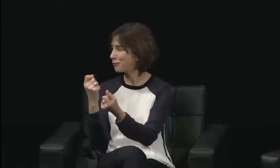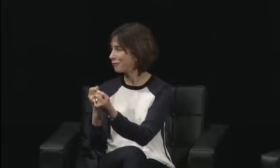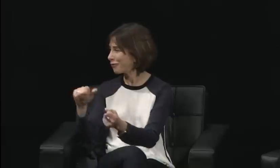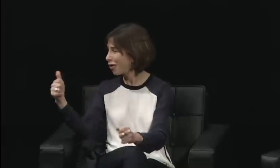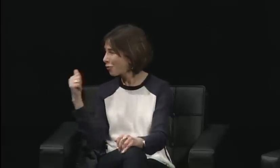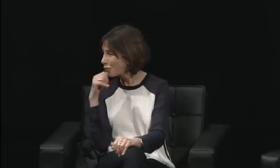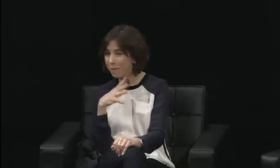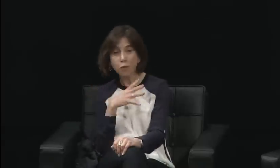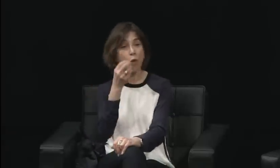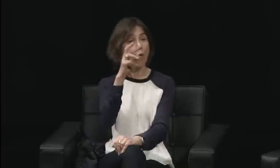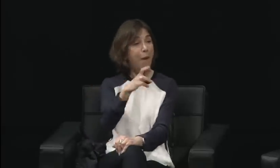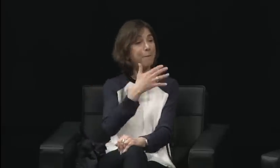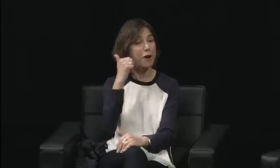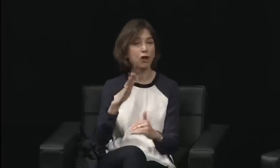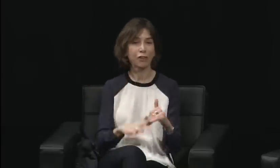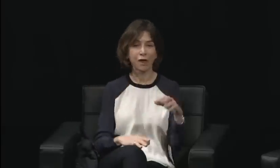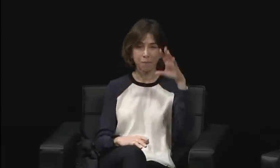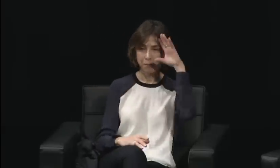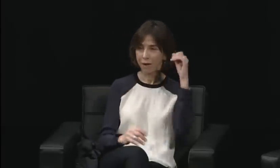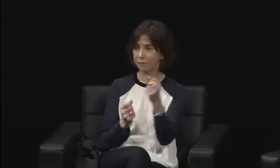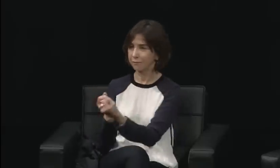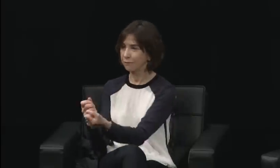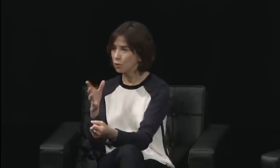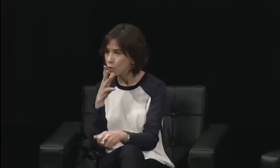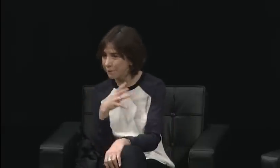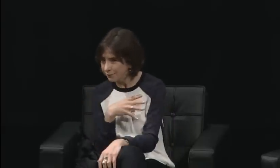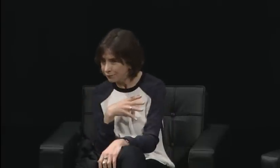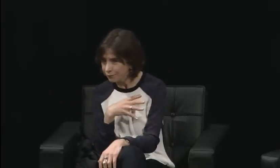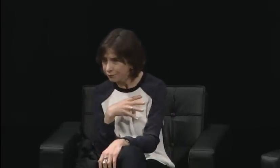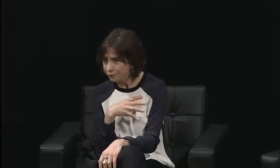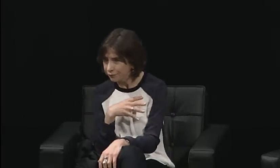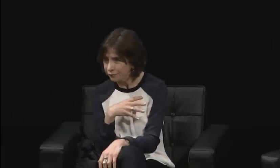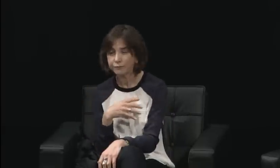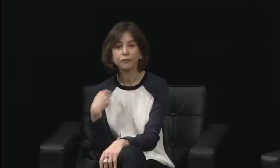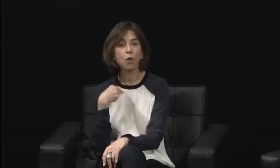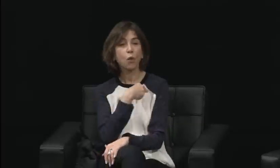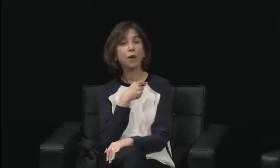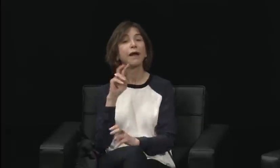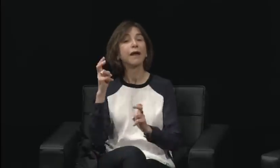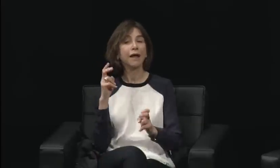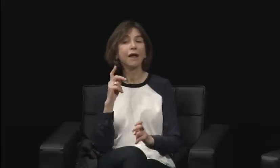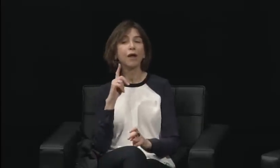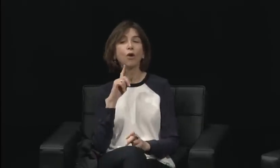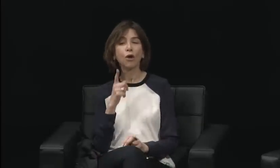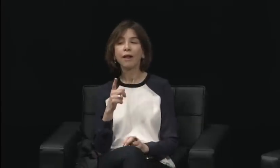However, after this moment, it was a different story.